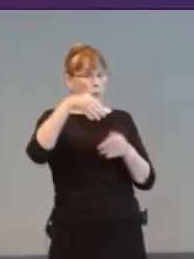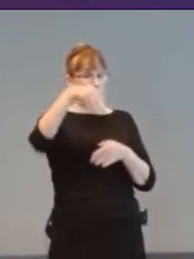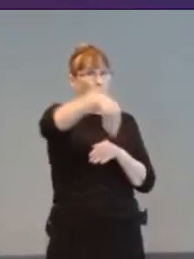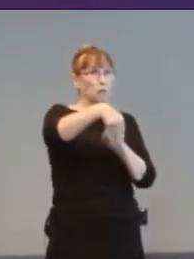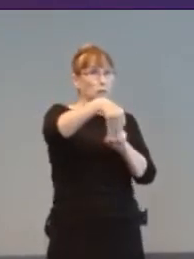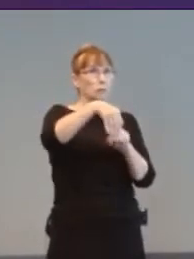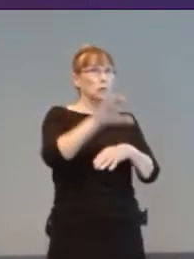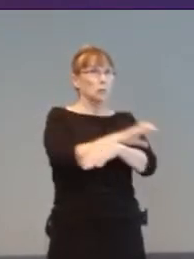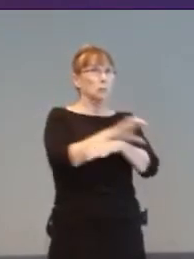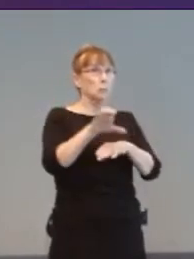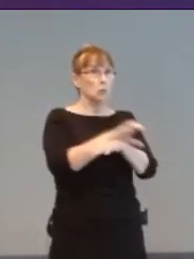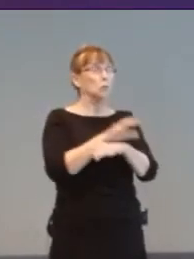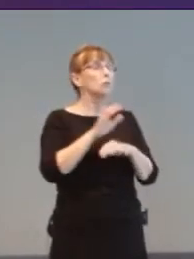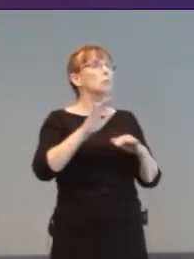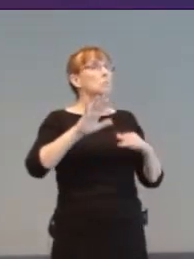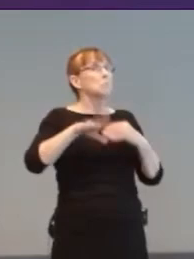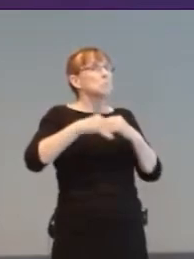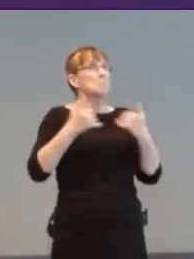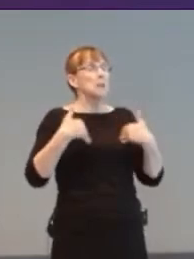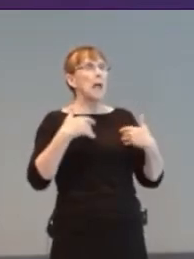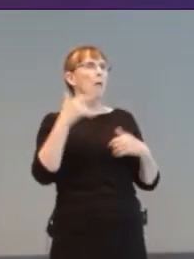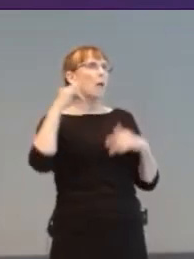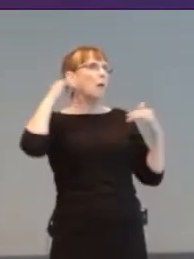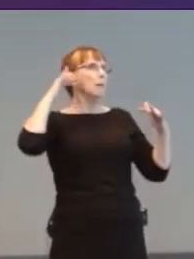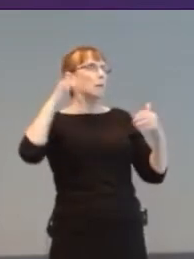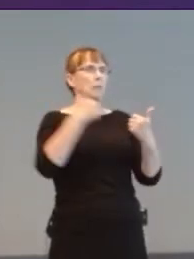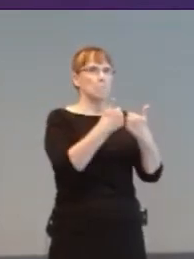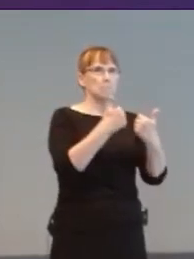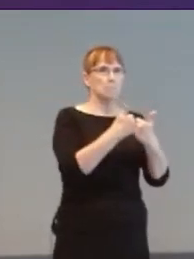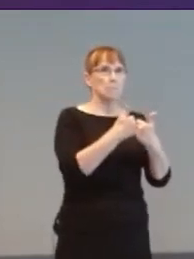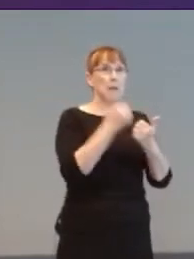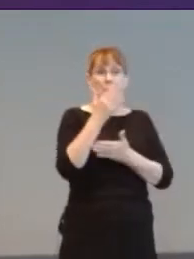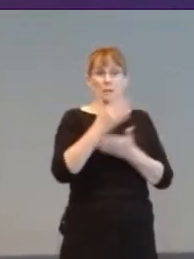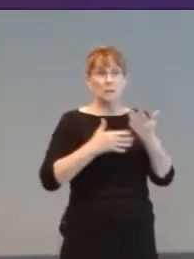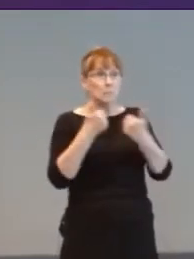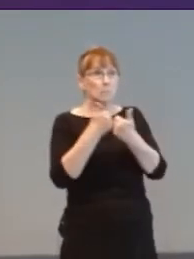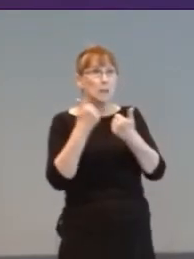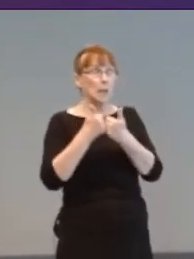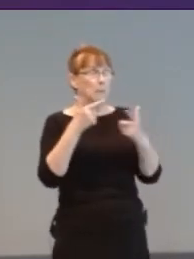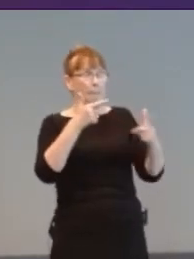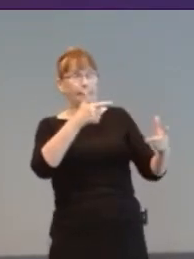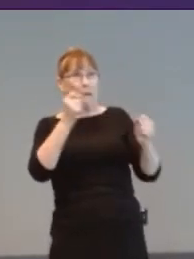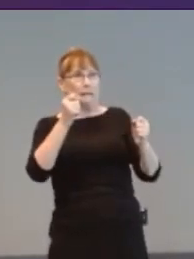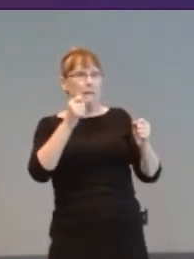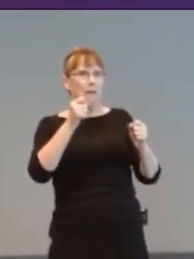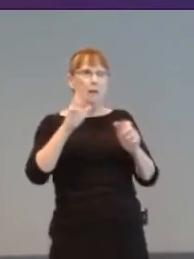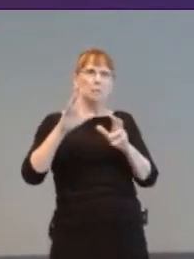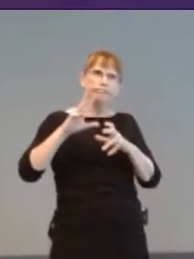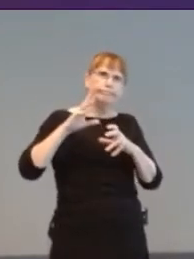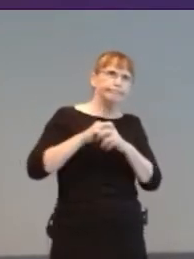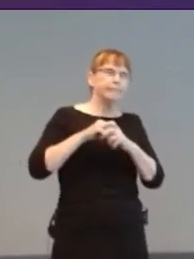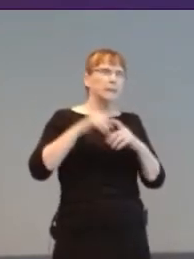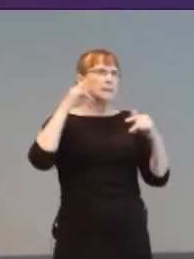games formed. Some were fast action games entirely conveyed in sound, such as this driving game from Kitchens Inc.